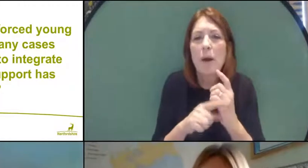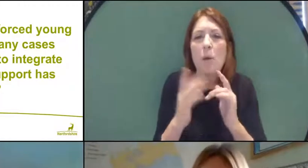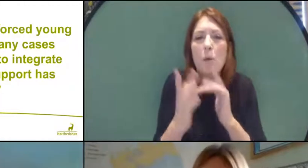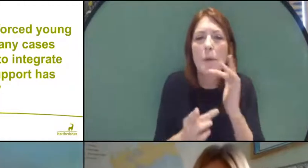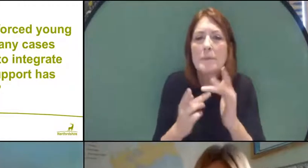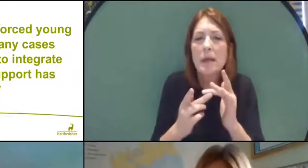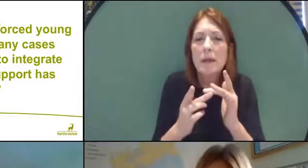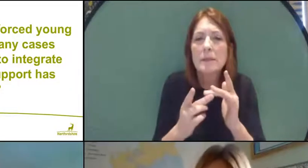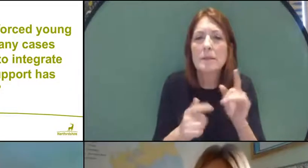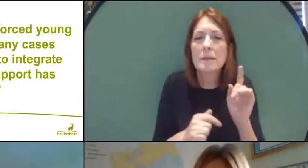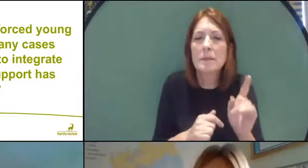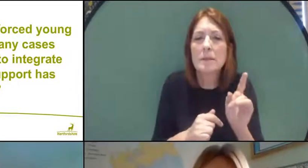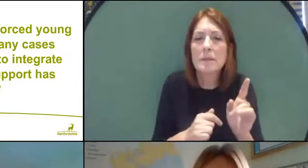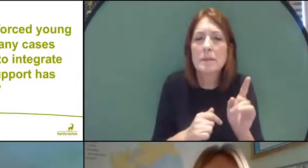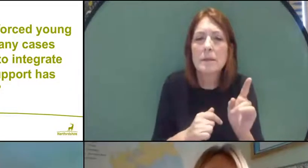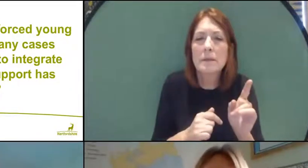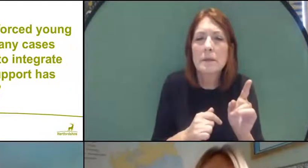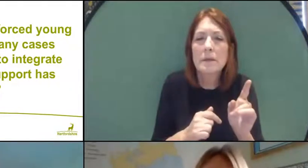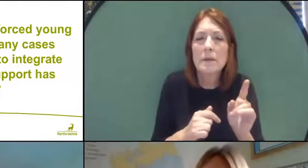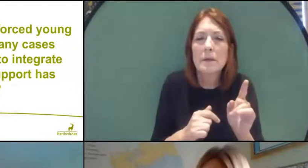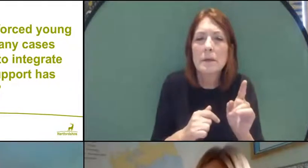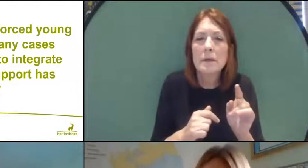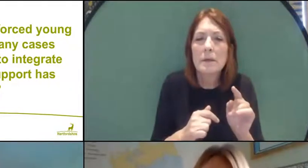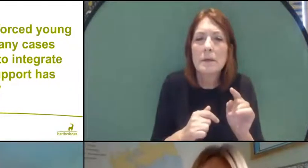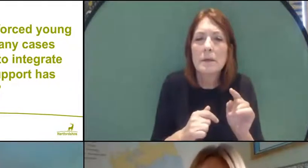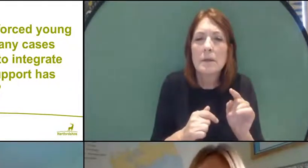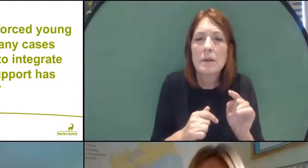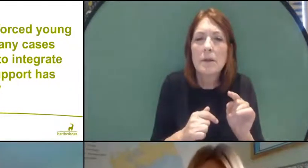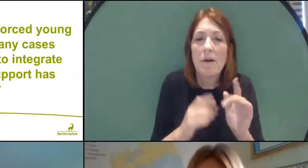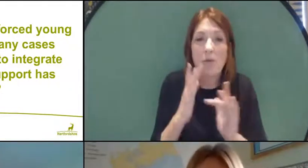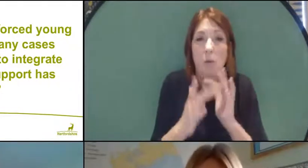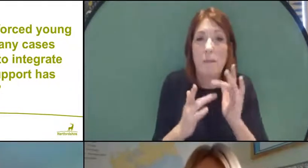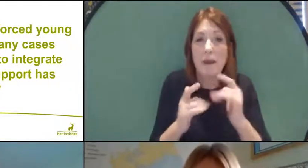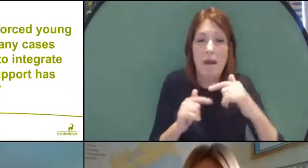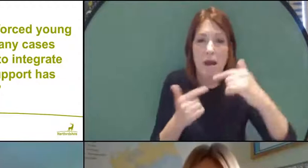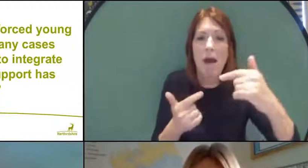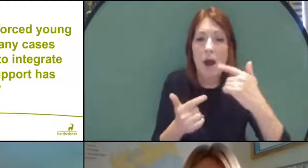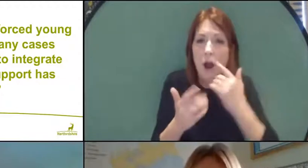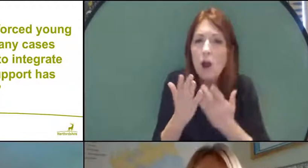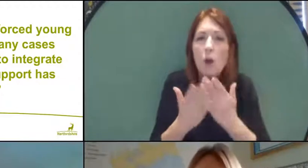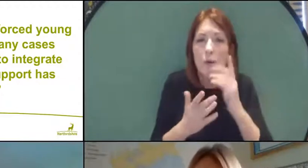of the webinar, I would encourage you to go and use those resources